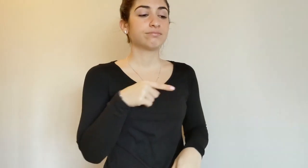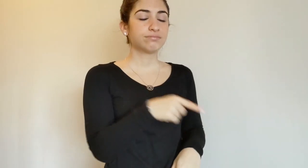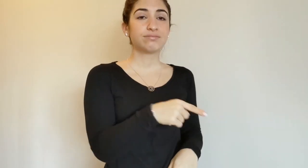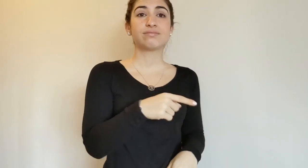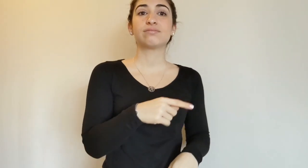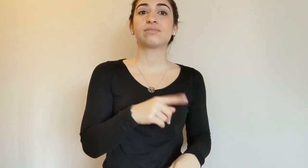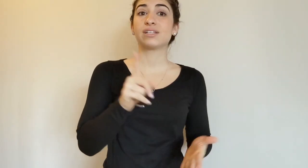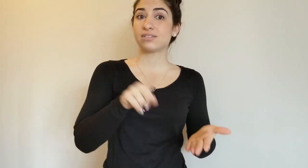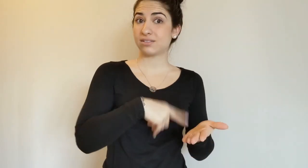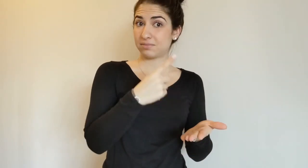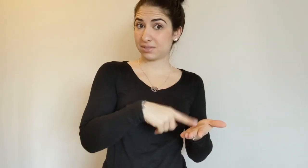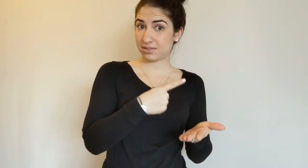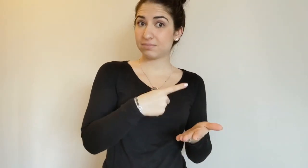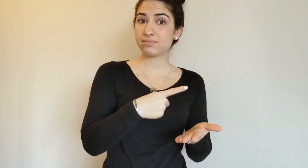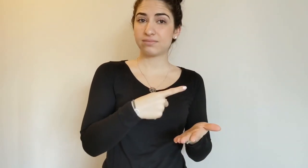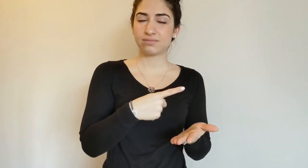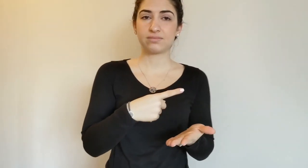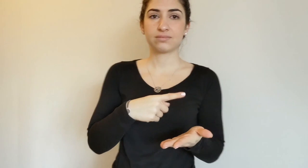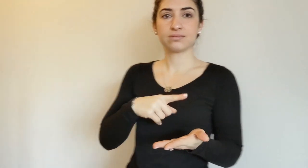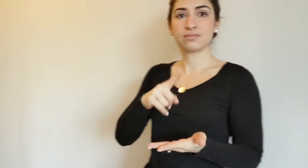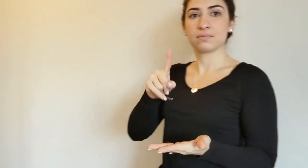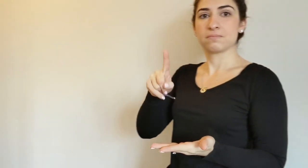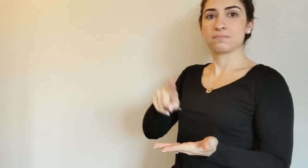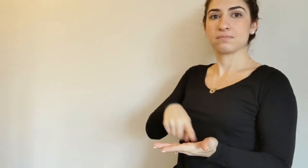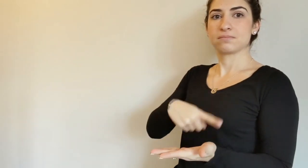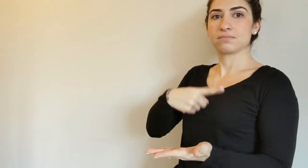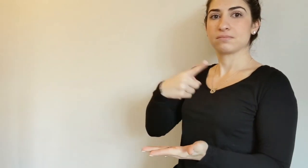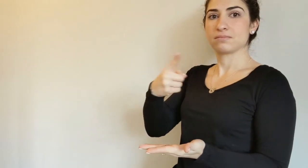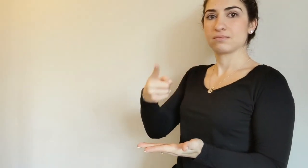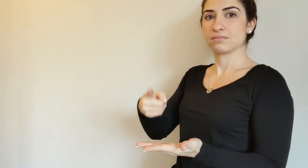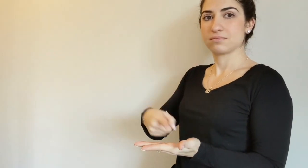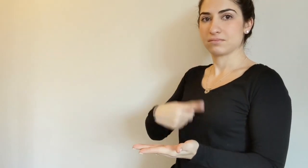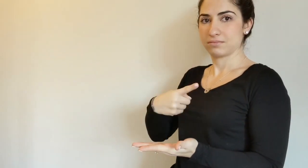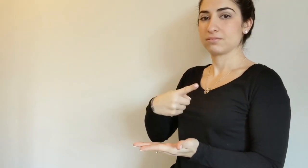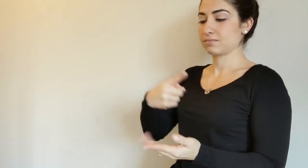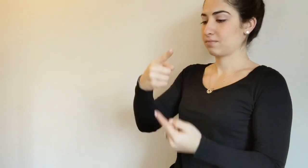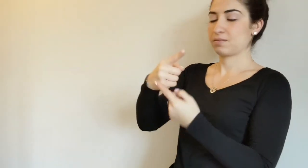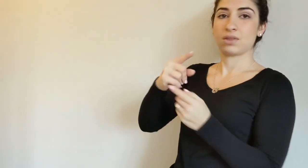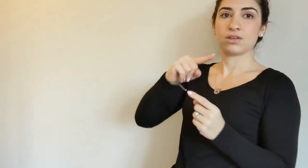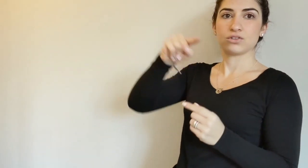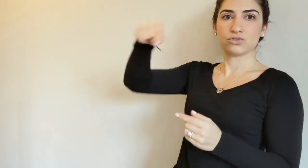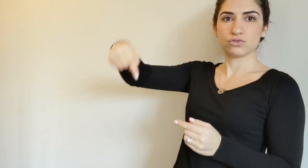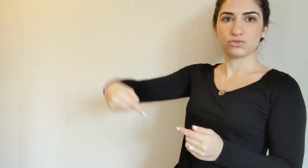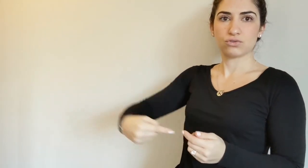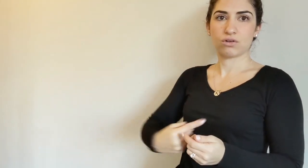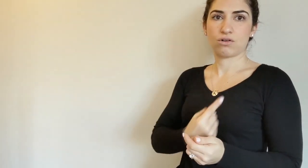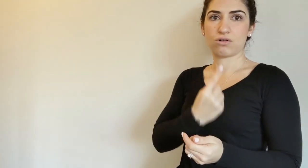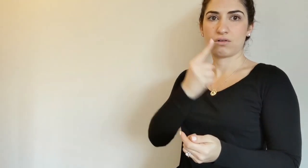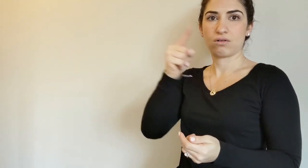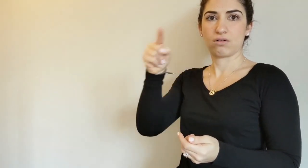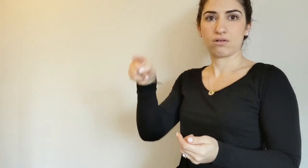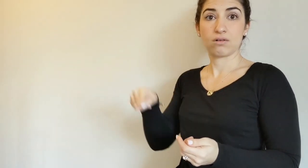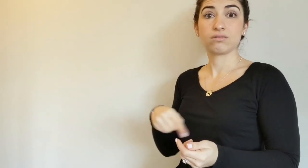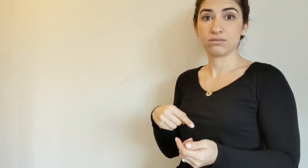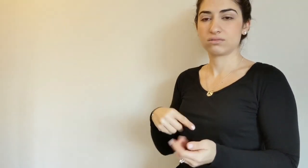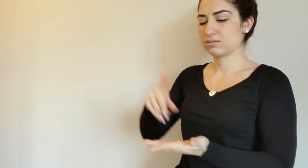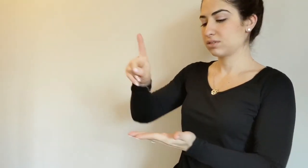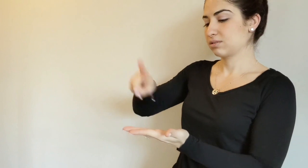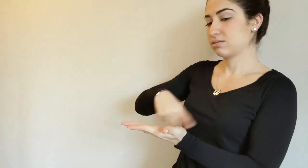SOMETIMES. See that the index finger goes in a circular movement?